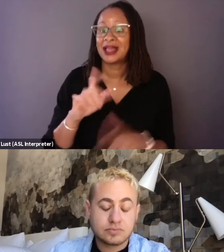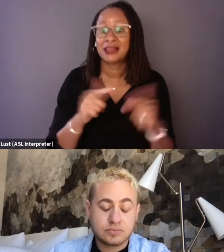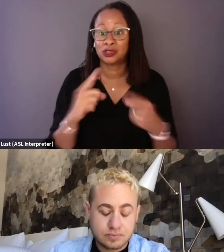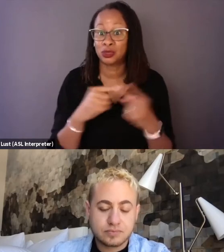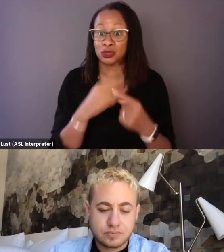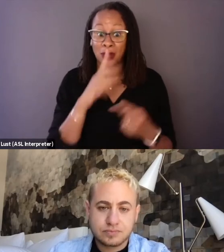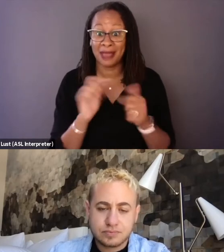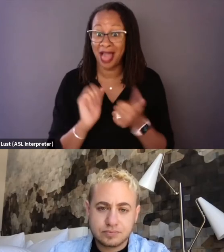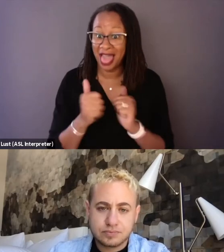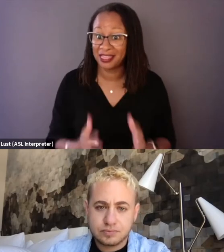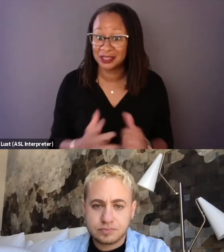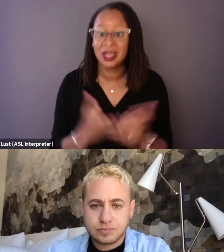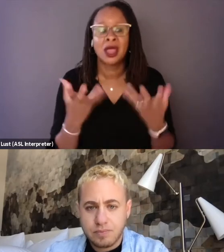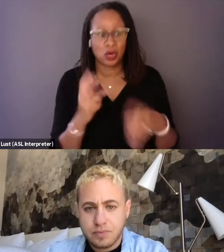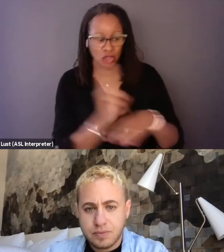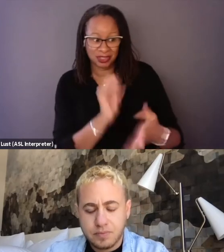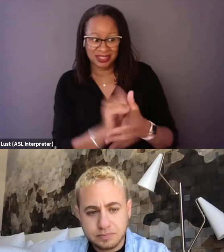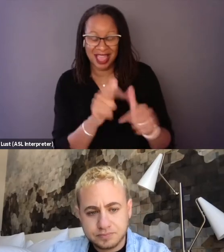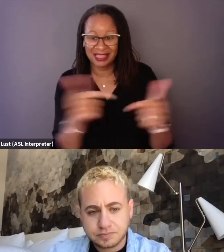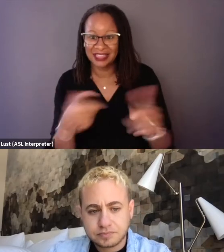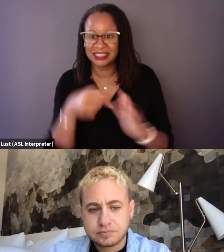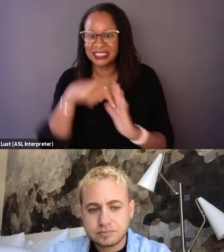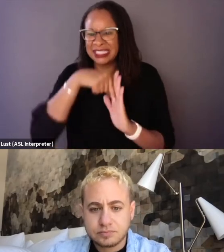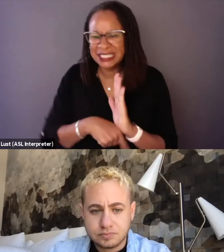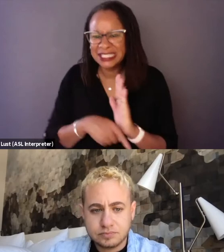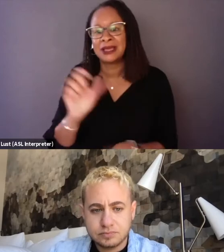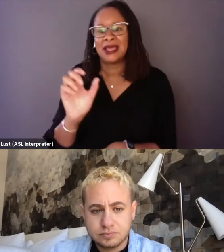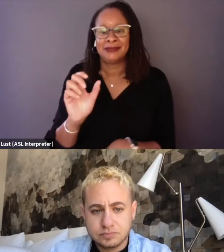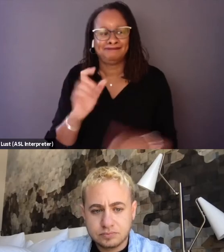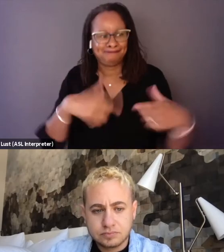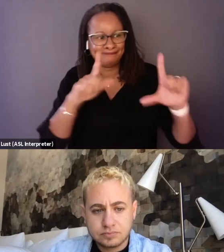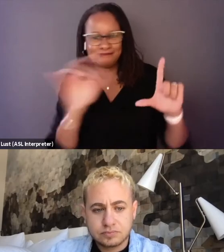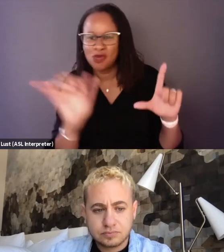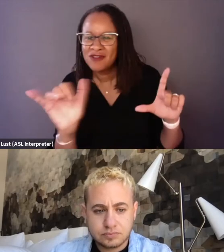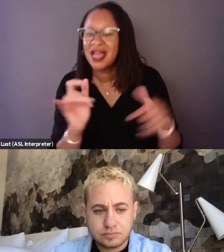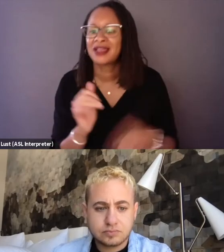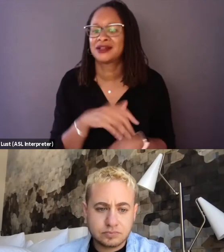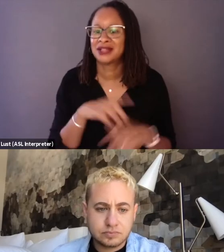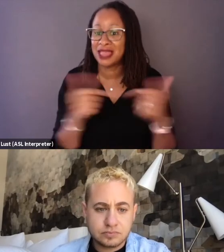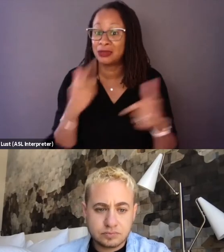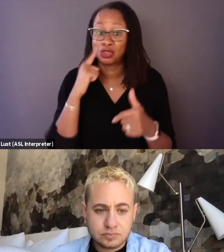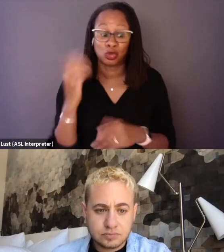And I wanted to utilize that language, that deep cinematic language to present these stories because they deserve it, right?